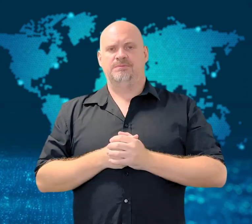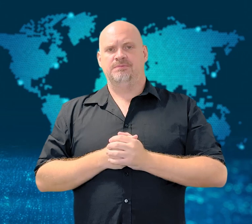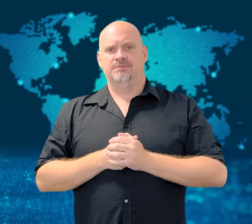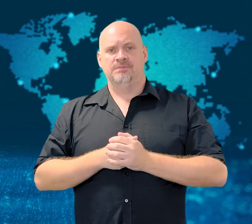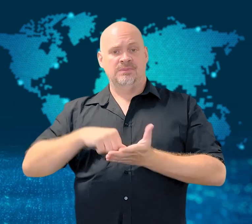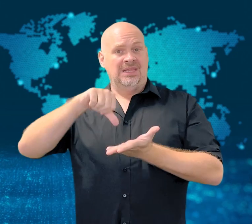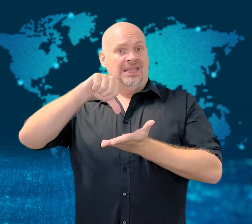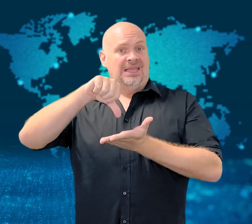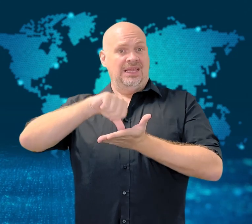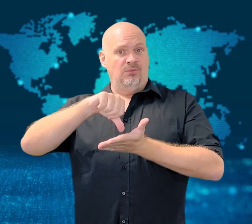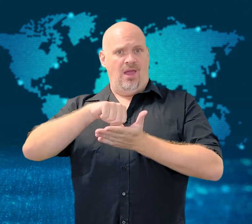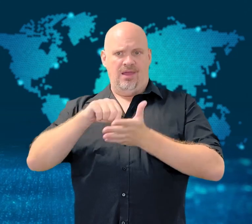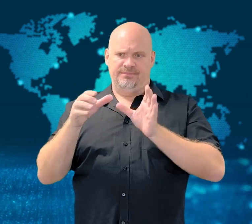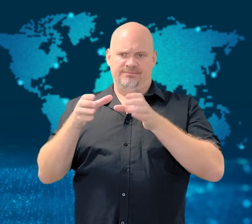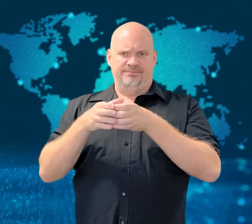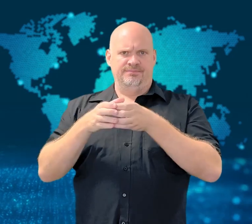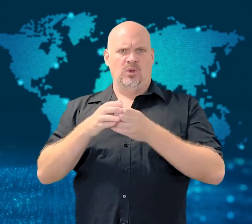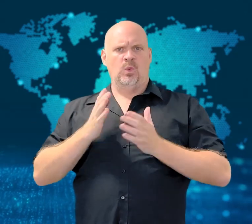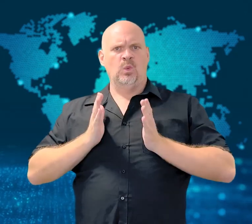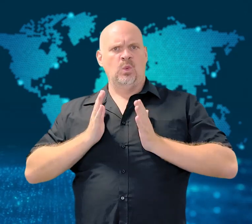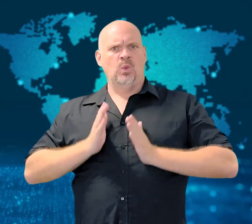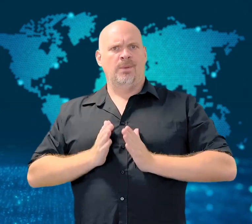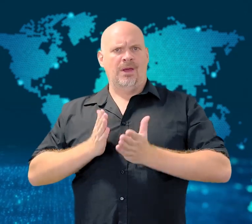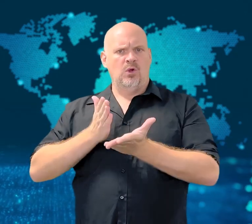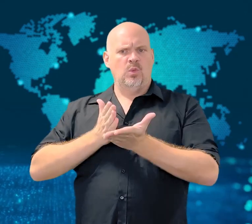plastic bullets and tear gas.